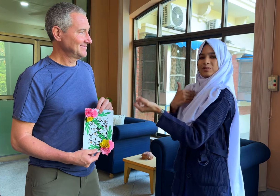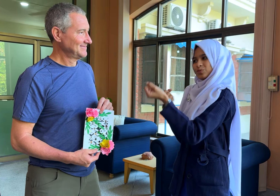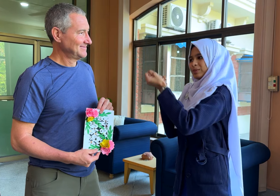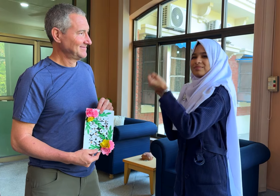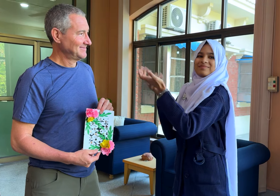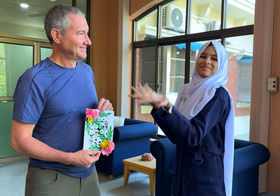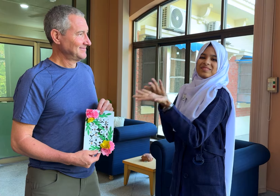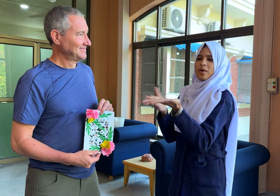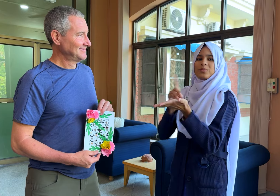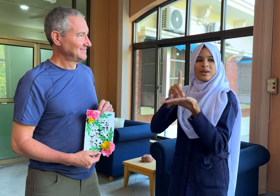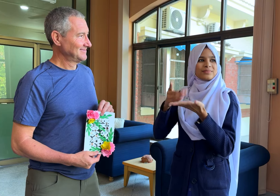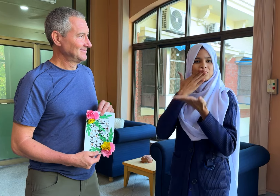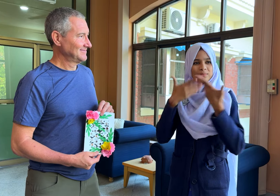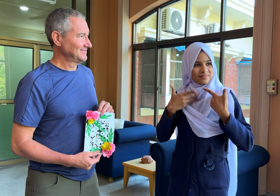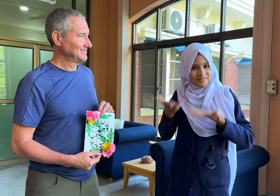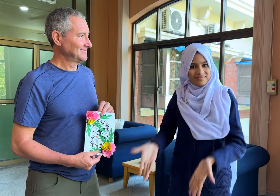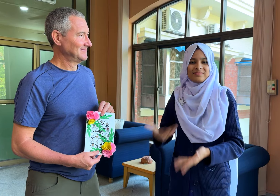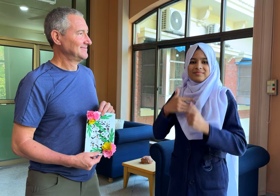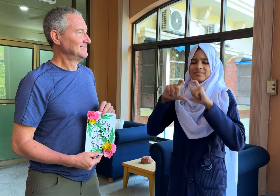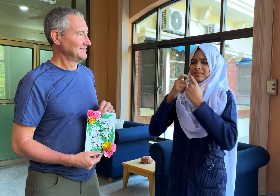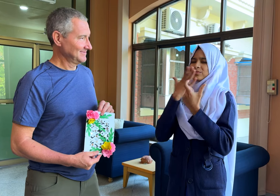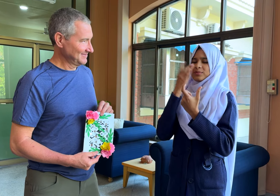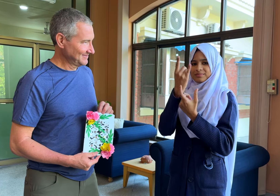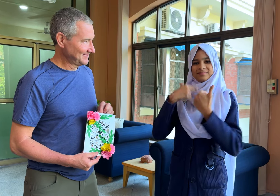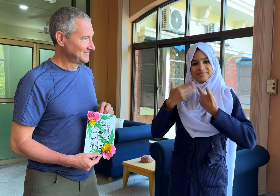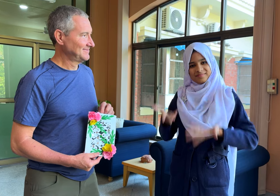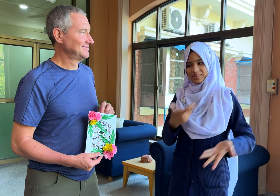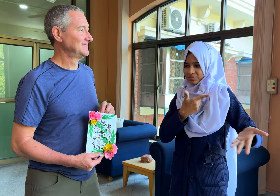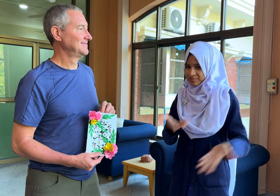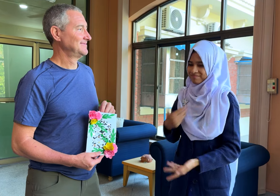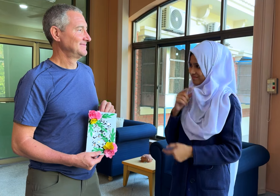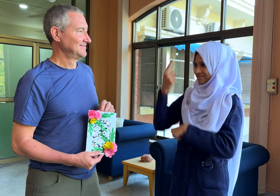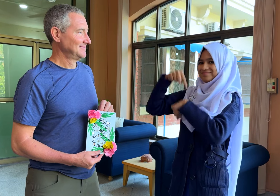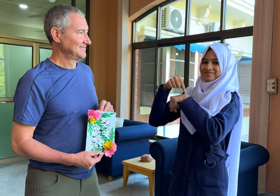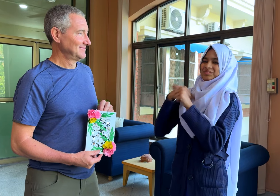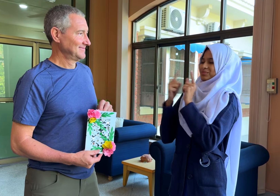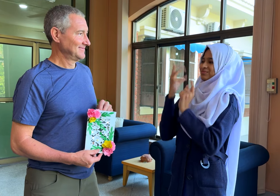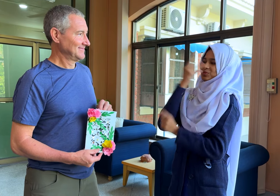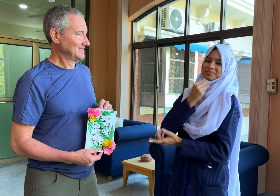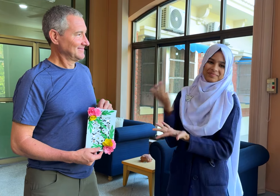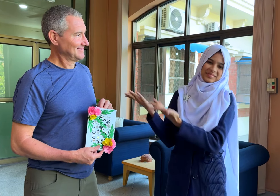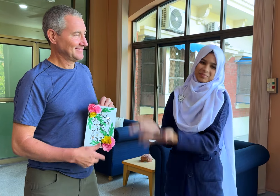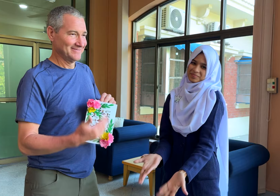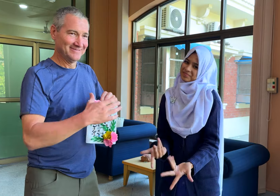I’m happy to have him here at Deaf Reach, this great school. I’m so happy, thank you.